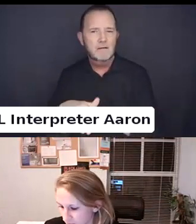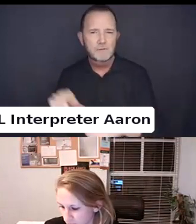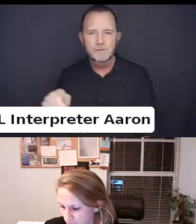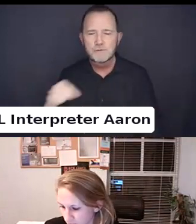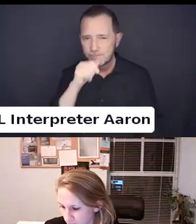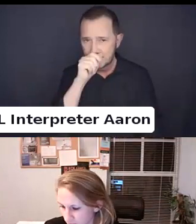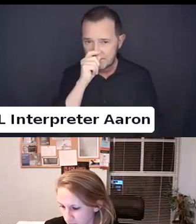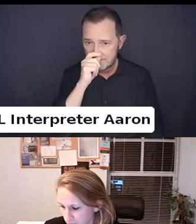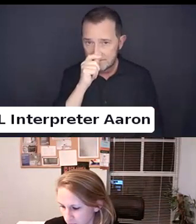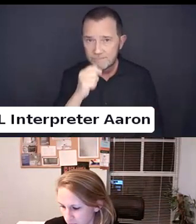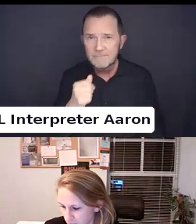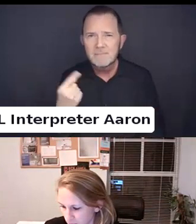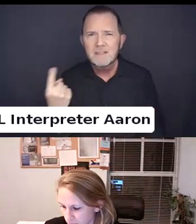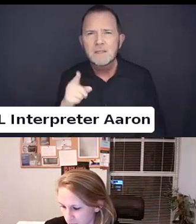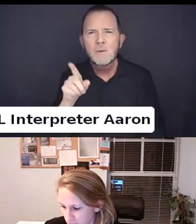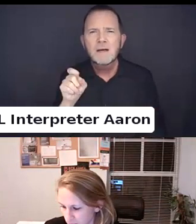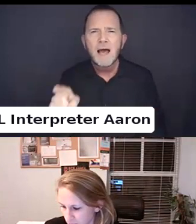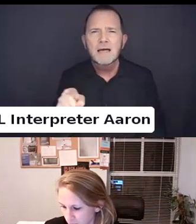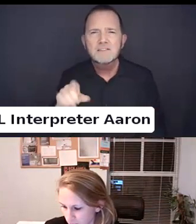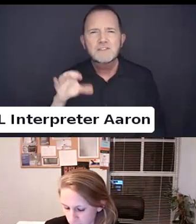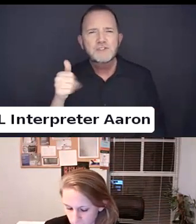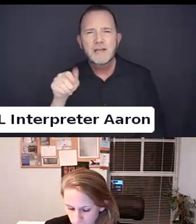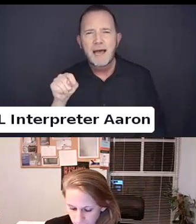Someone asked about section 1557.